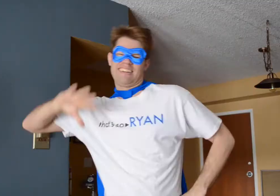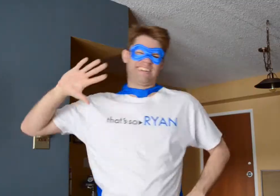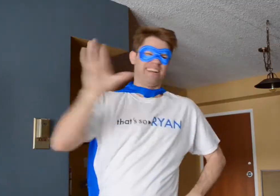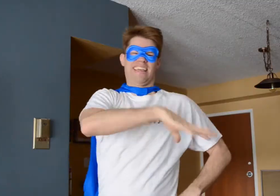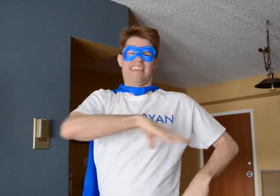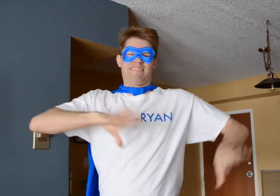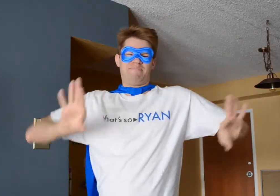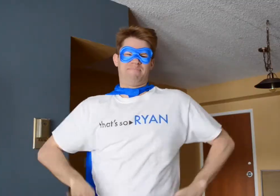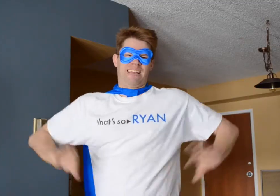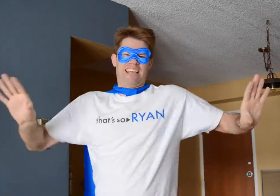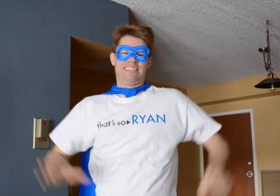NAH PANTS